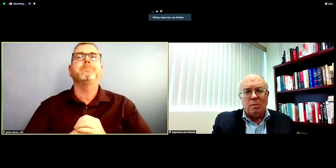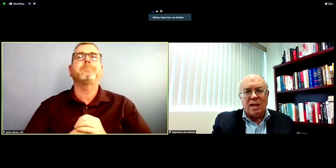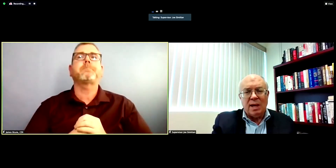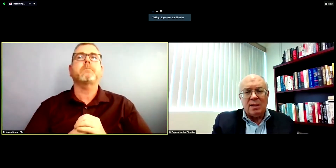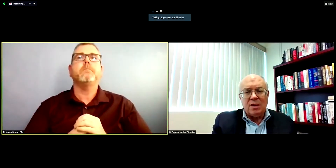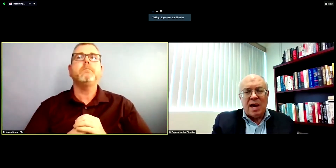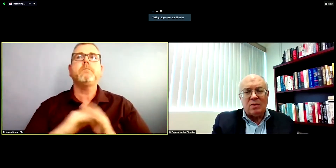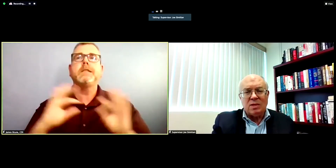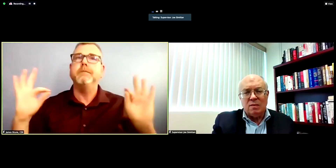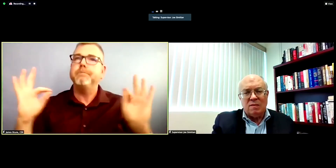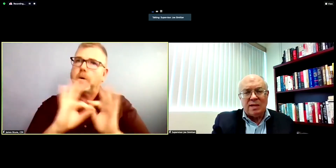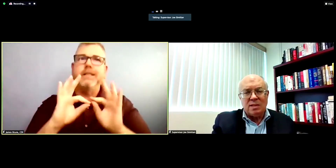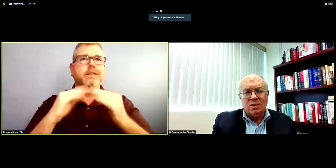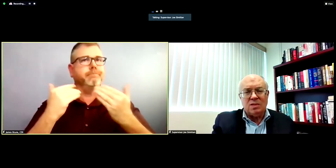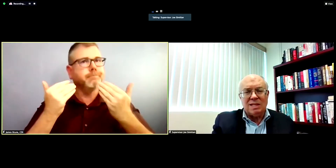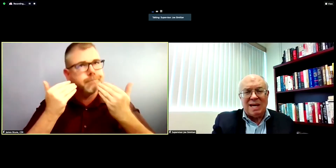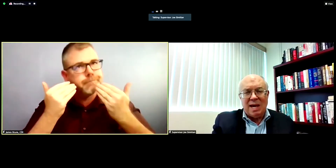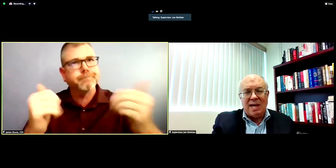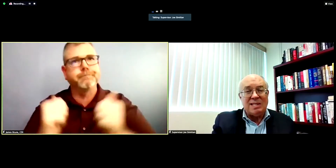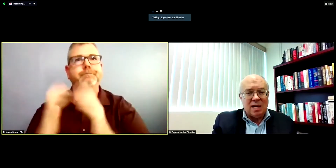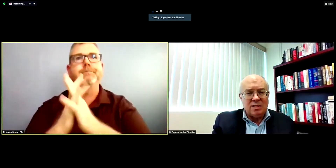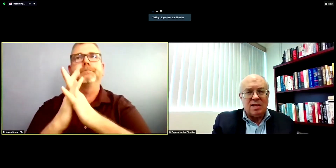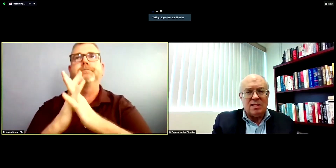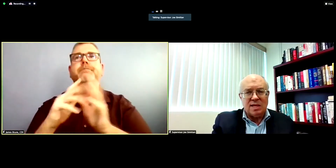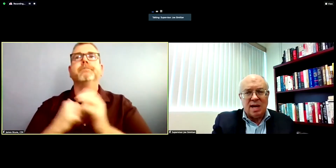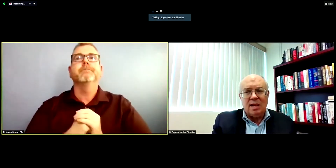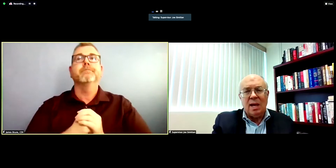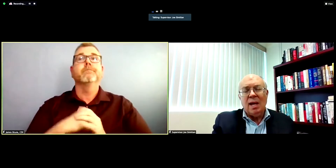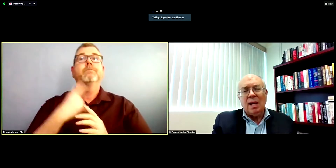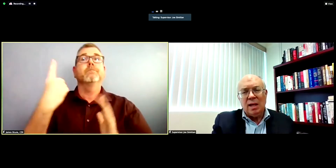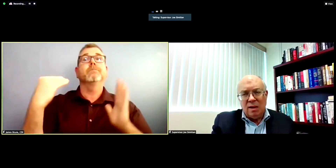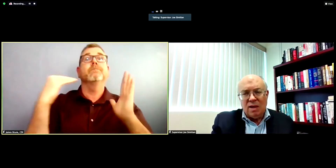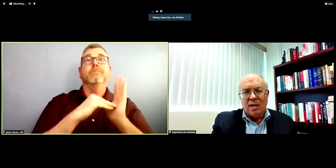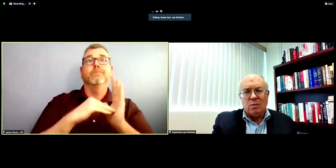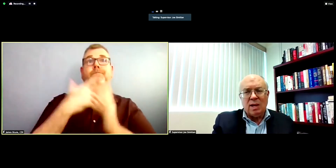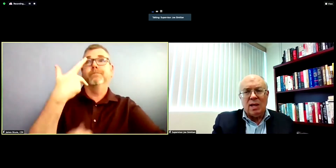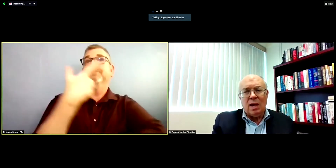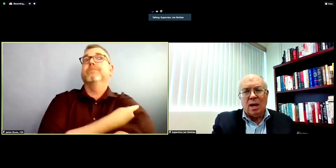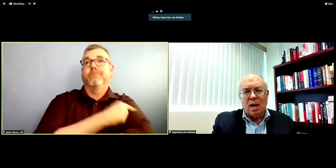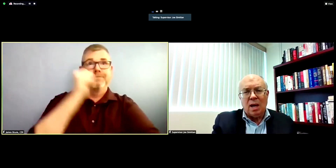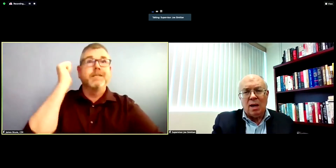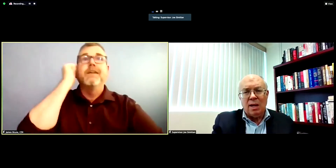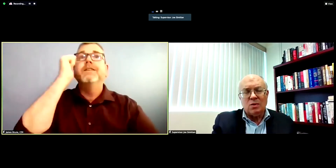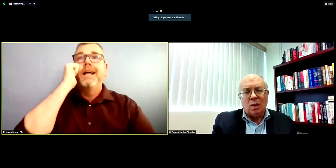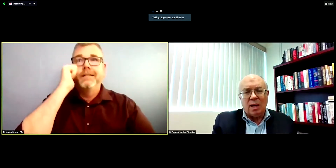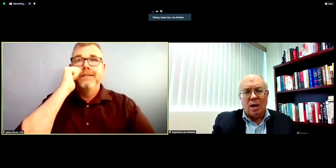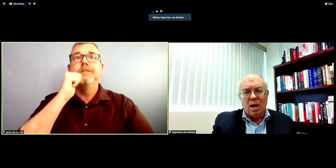we'll be at a thousand vaccinations a day, at just this site, even as we are exhorting our